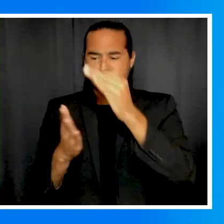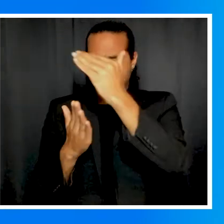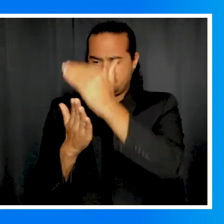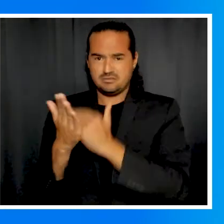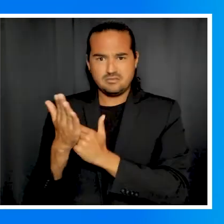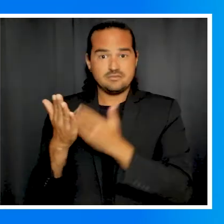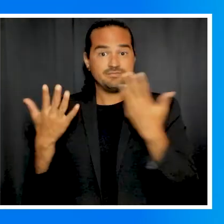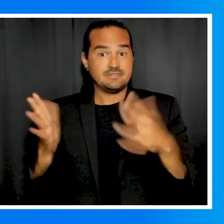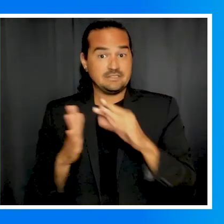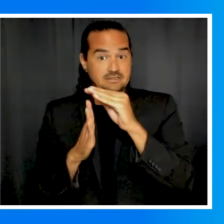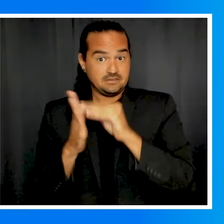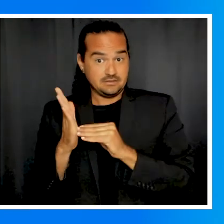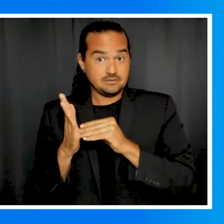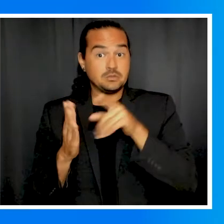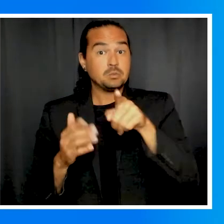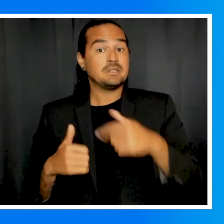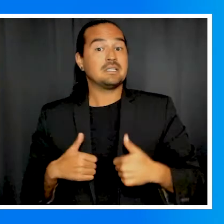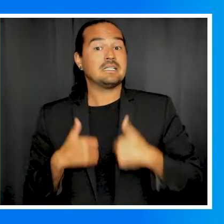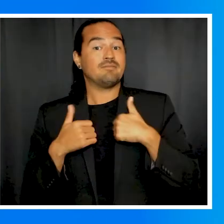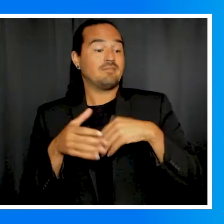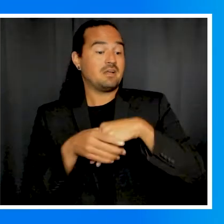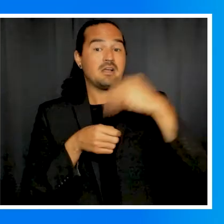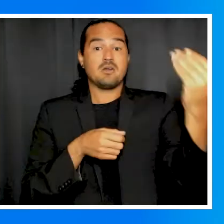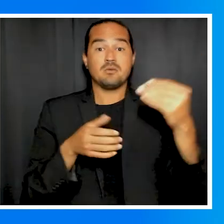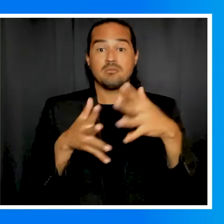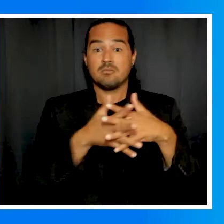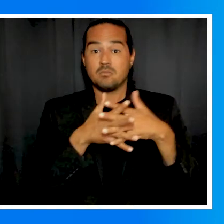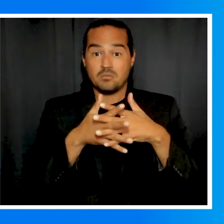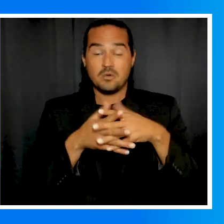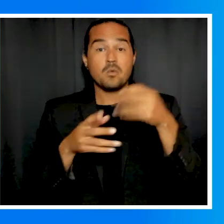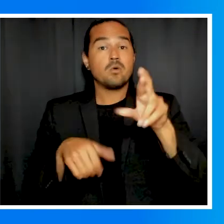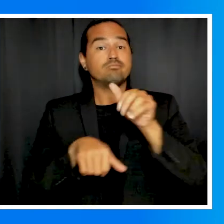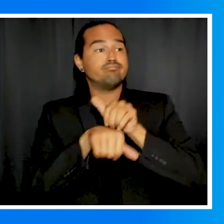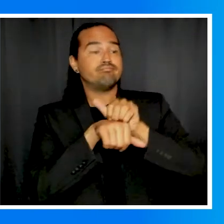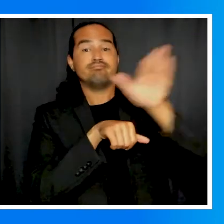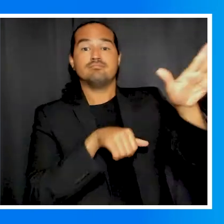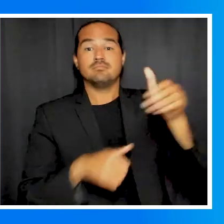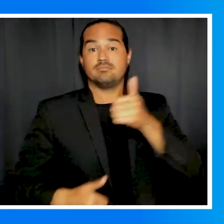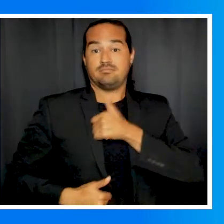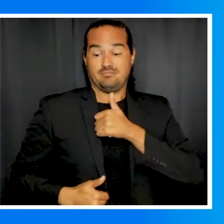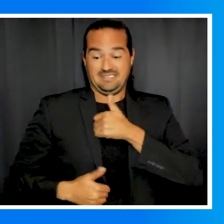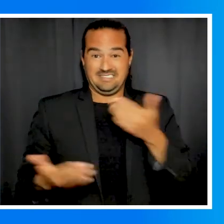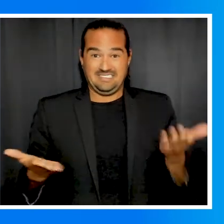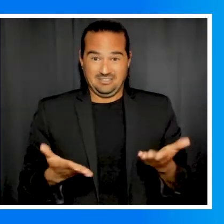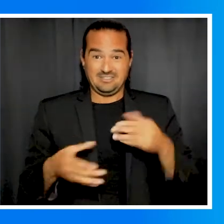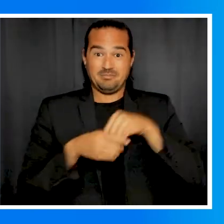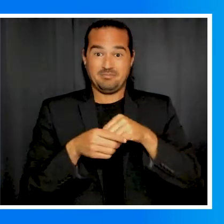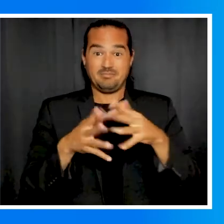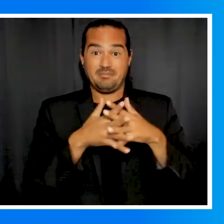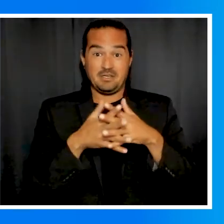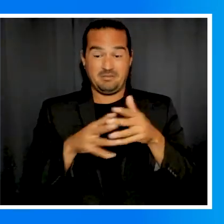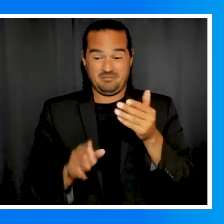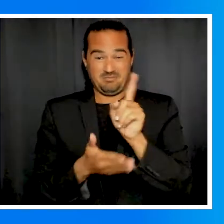If you are a military and overseas voter living outside of the U.S. or you are called to military service within the U.S